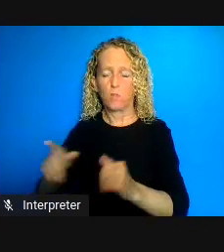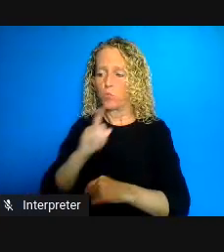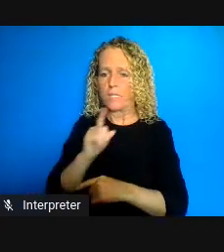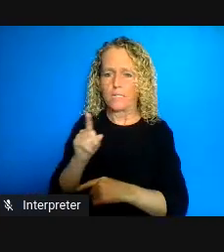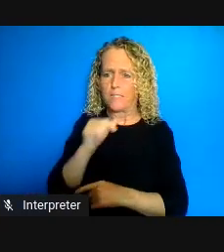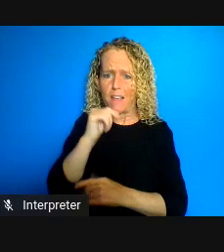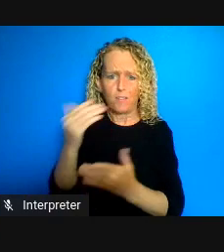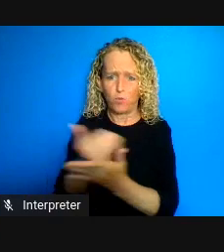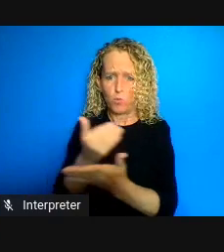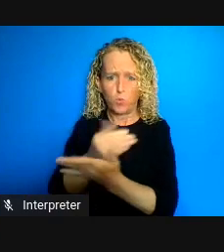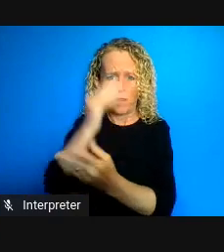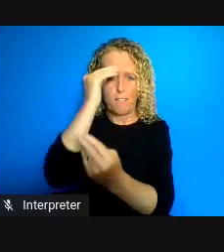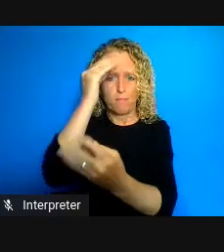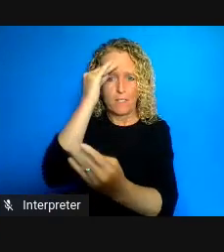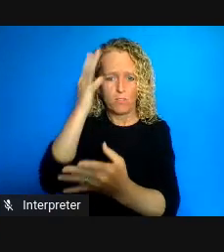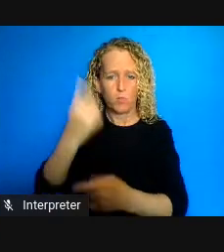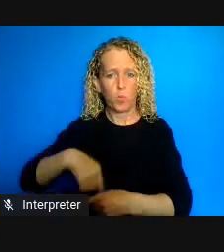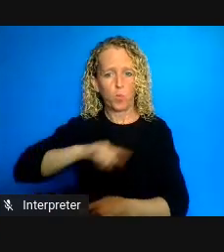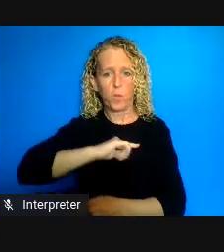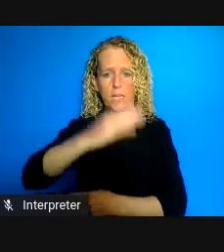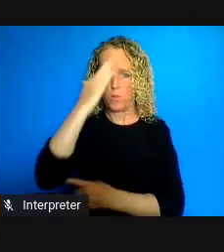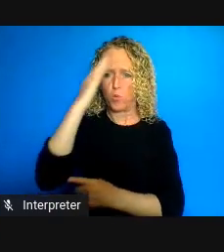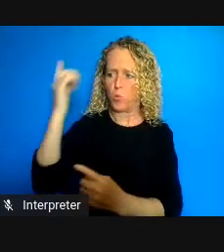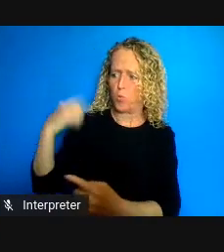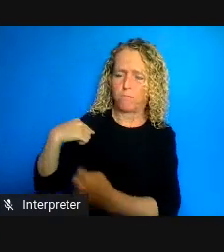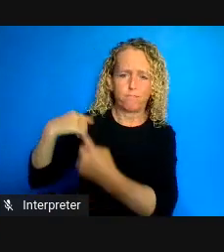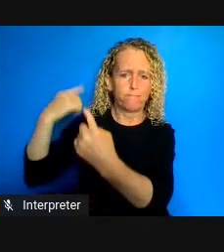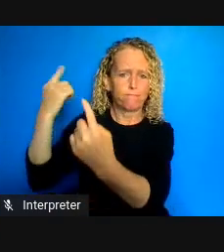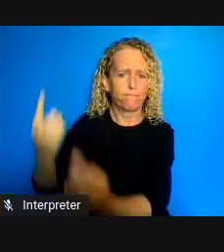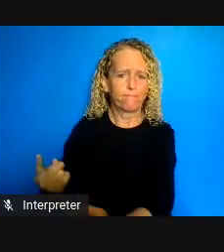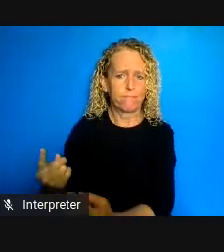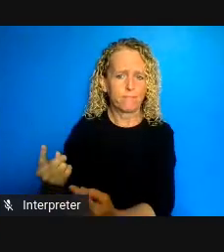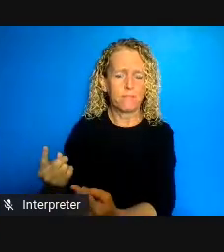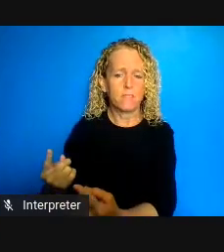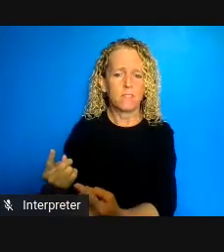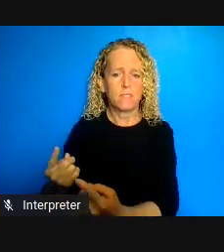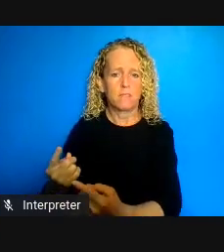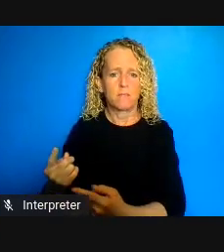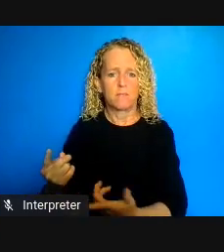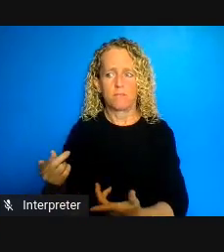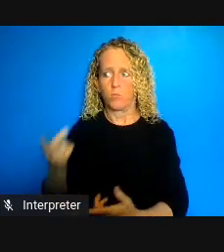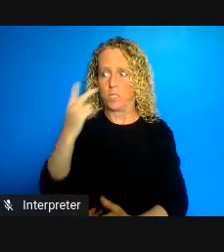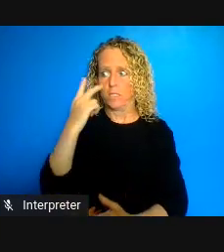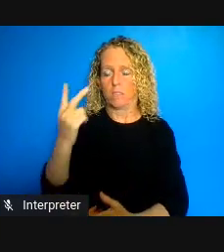of these things they were foregrounded with H1N1 they've been foregrounded